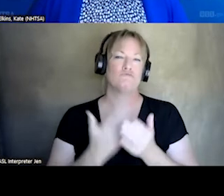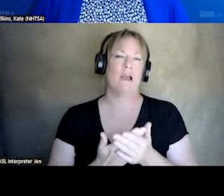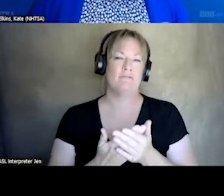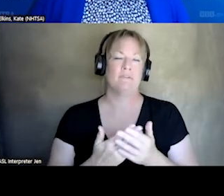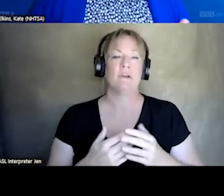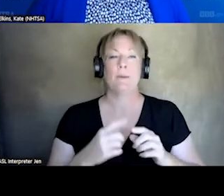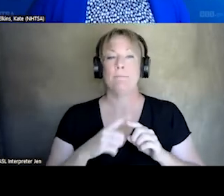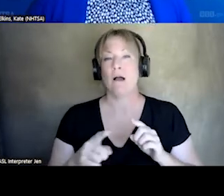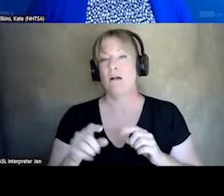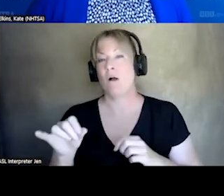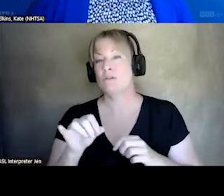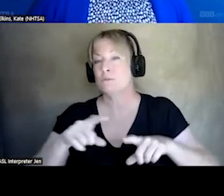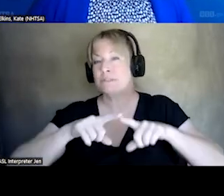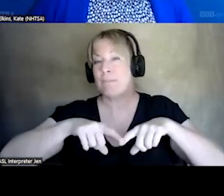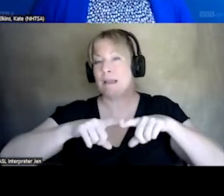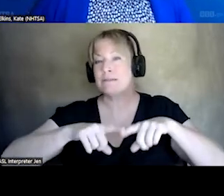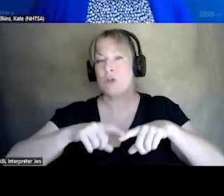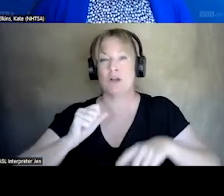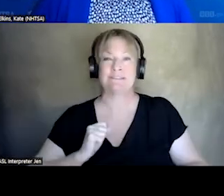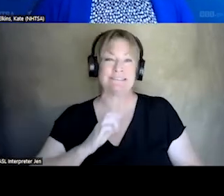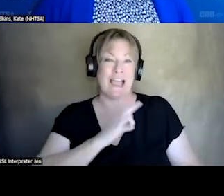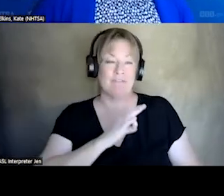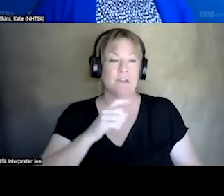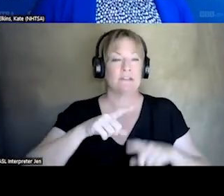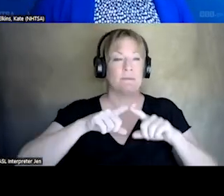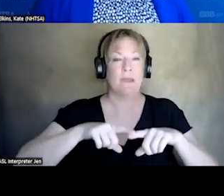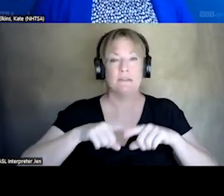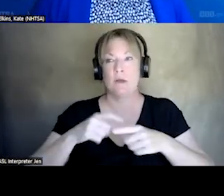THAT ALSO DEPENDS ON STAFFING. IT DEPENDS ON THEM HAVING ENOUGH AMBULANCES.